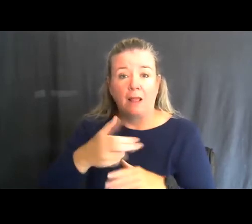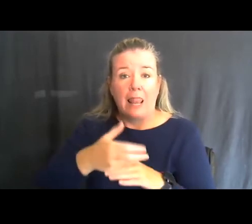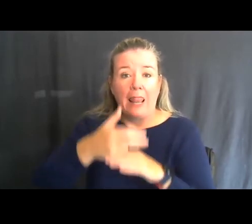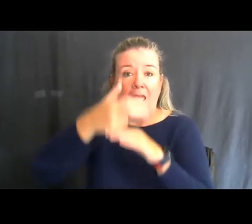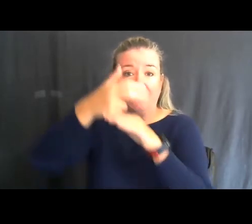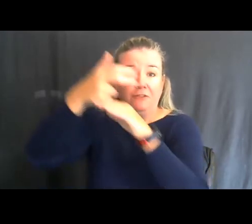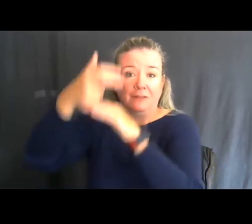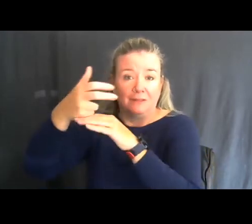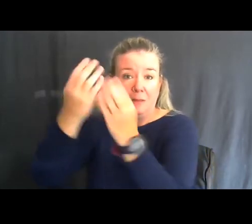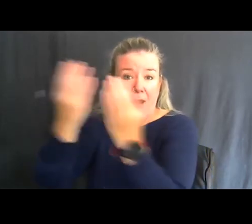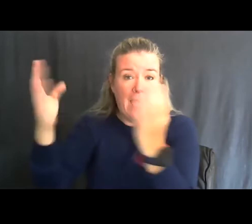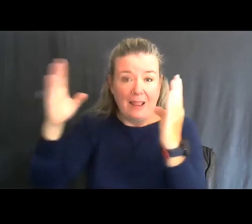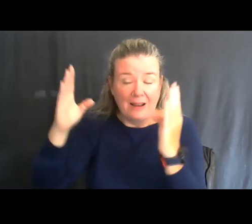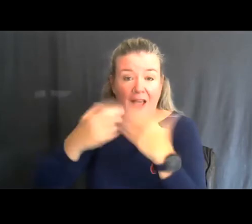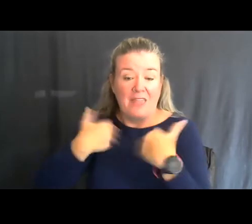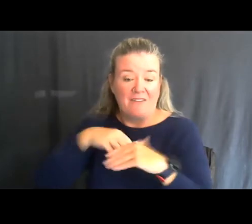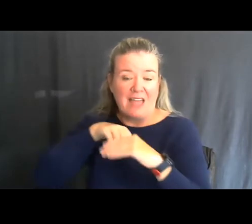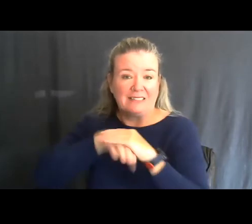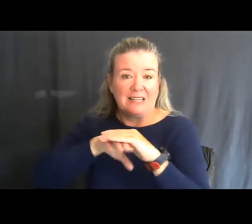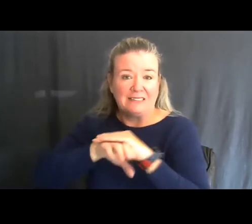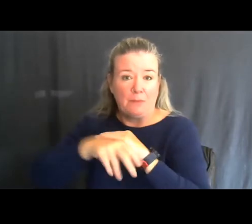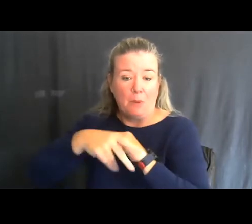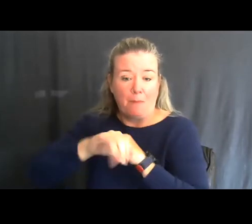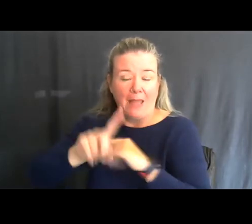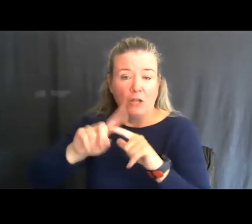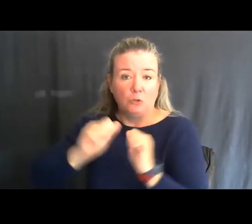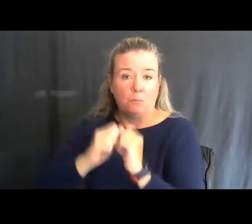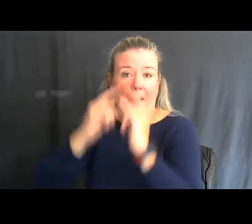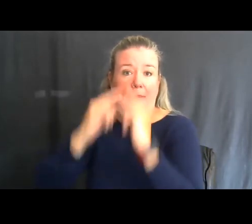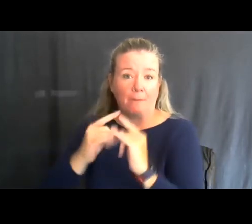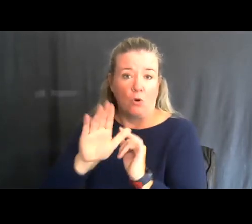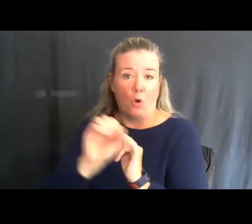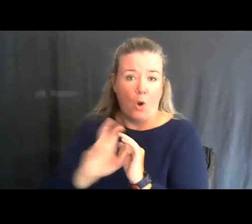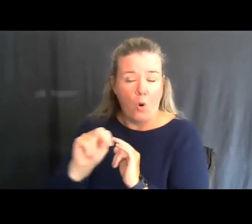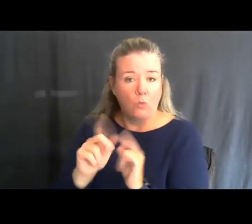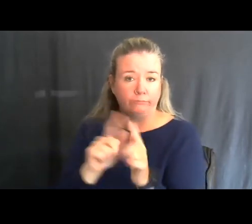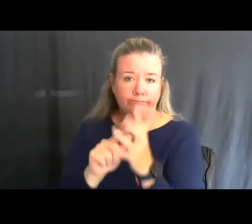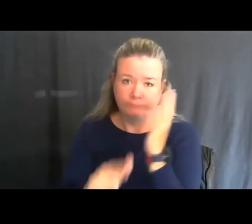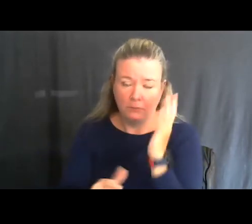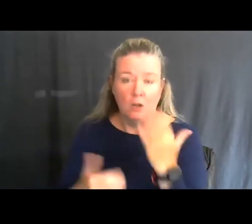accessible pads, where you can put your own pop-up blind, we might have other opportunities